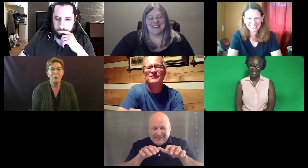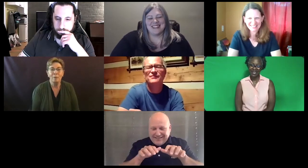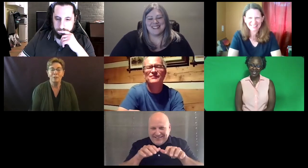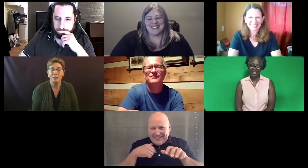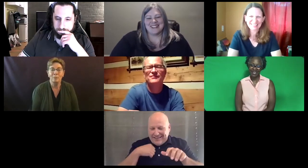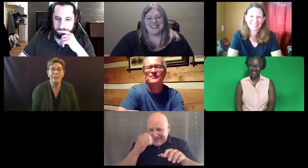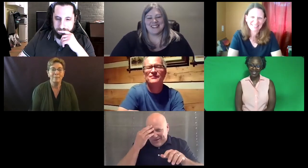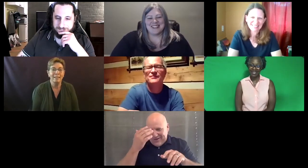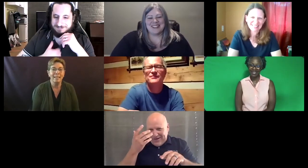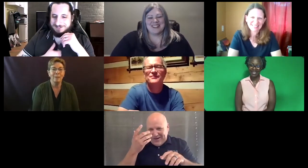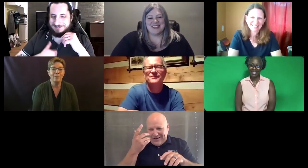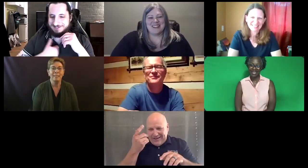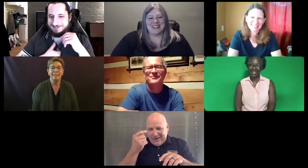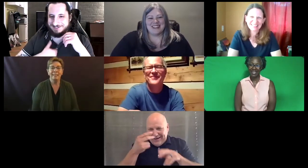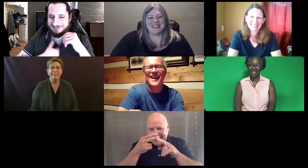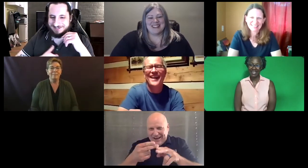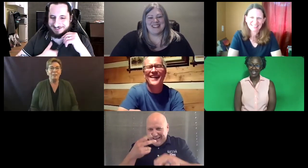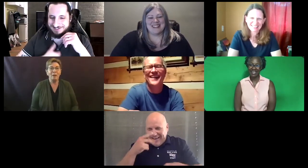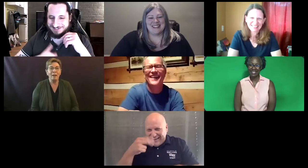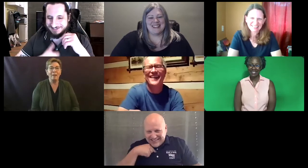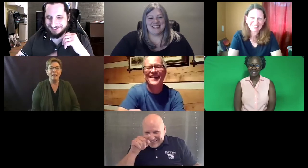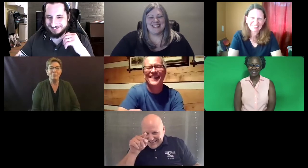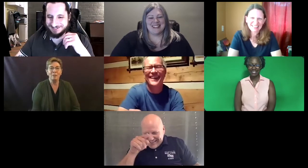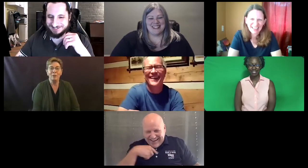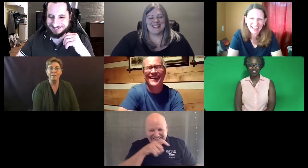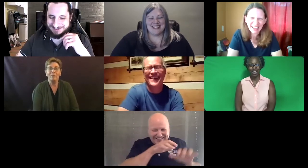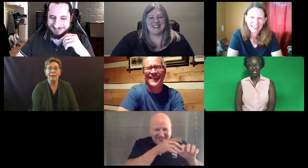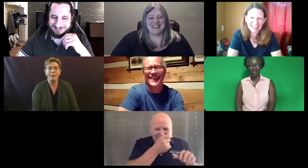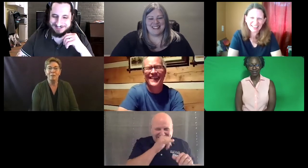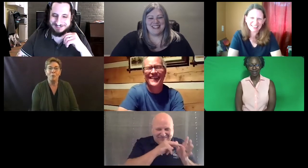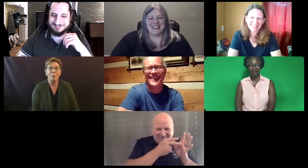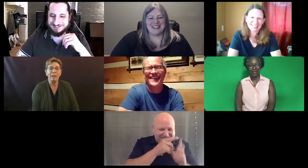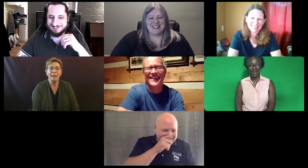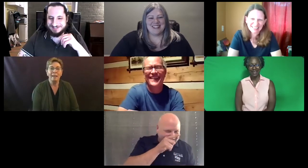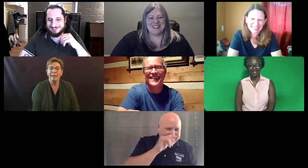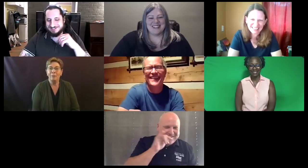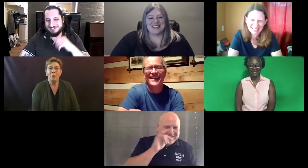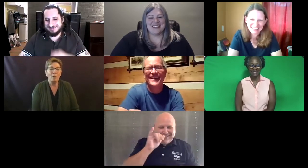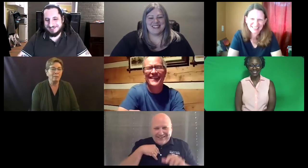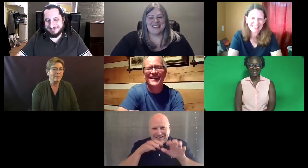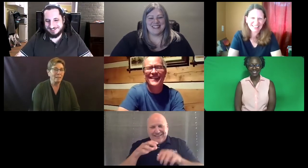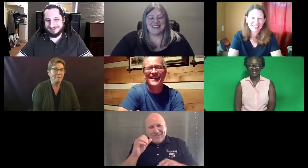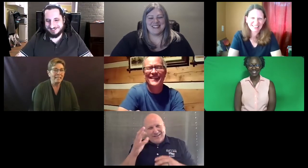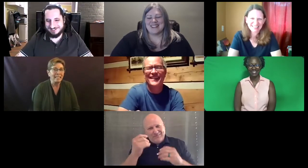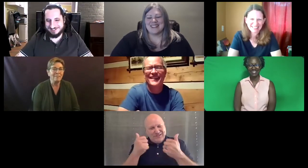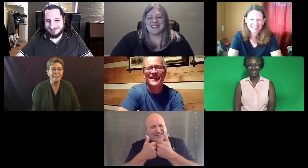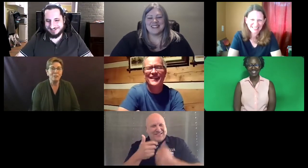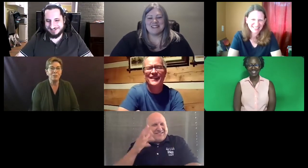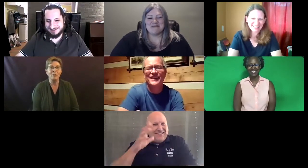I was just by the time I had to answer it or what something meant.